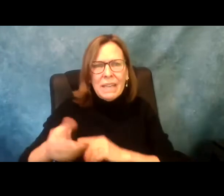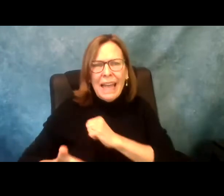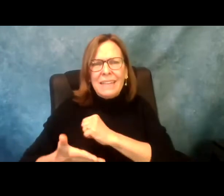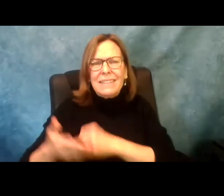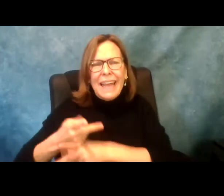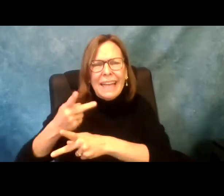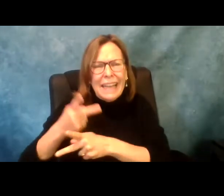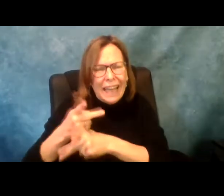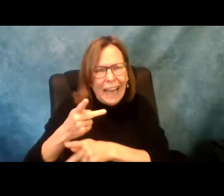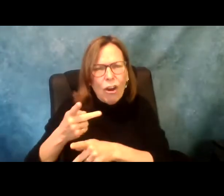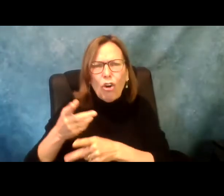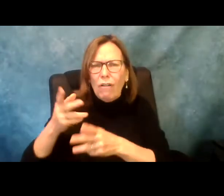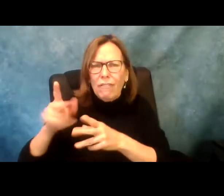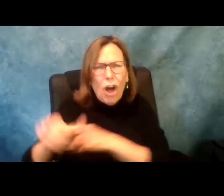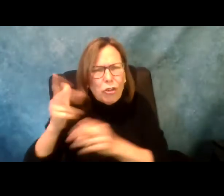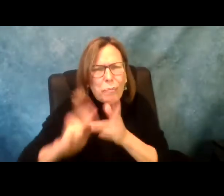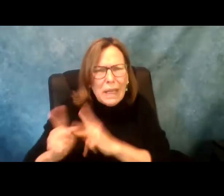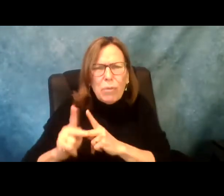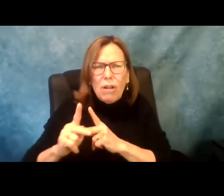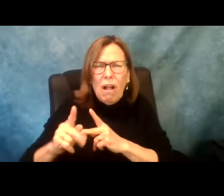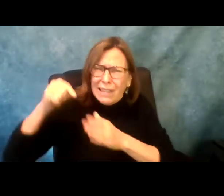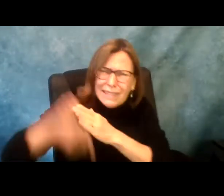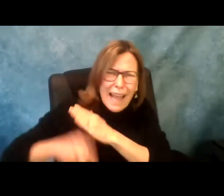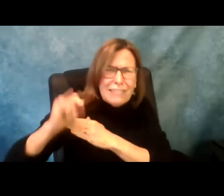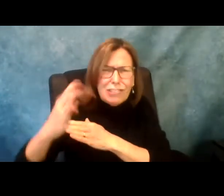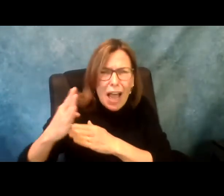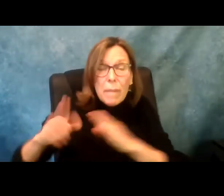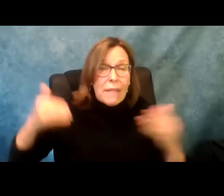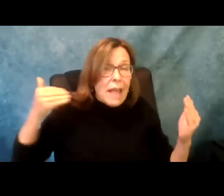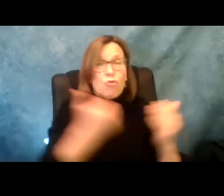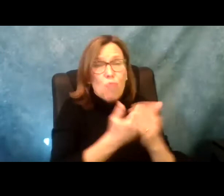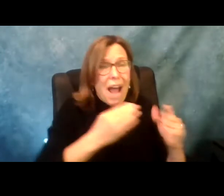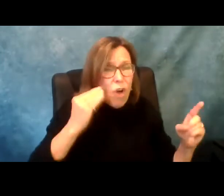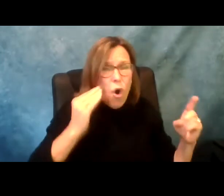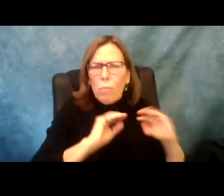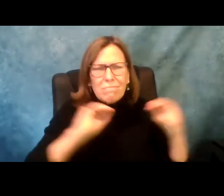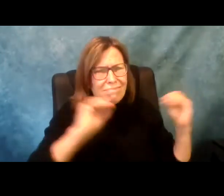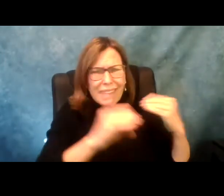imagine these people coming and taking care of other people. It is such a stressful job. So intense.